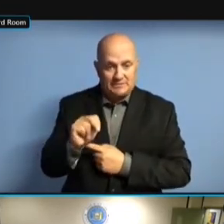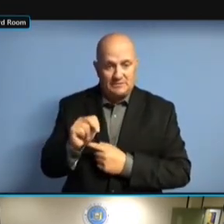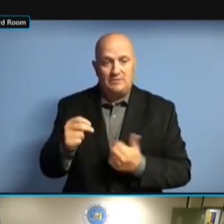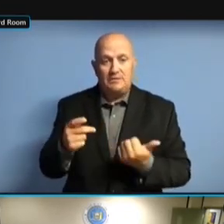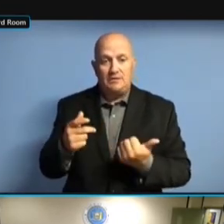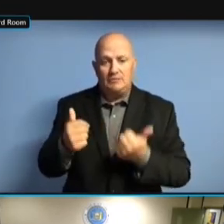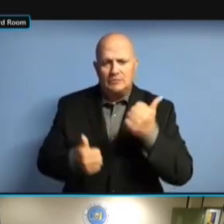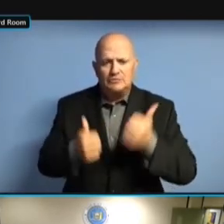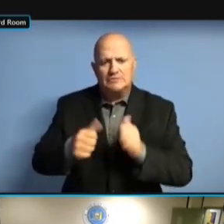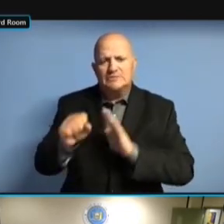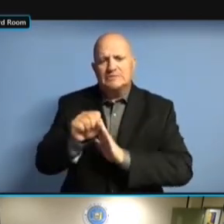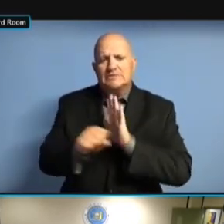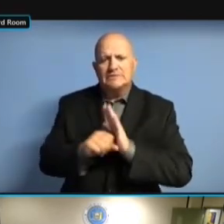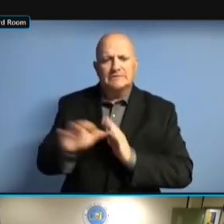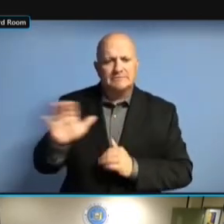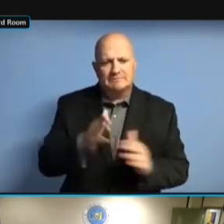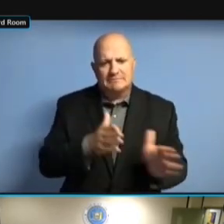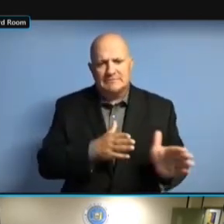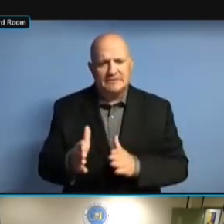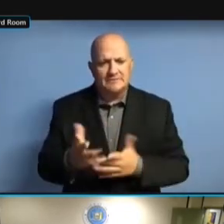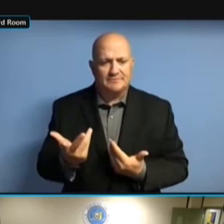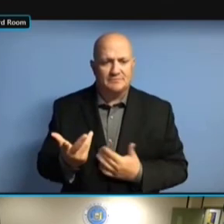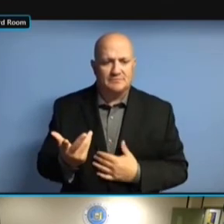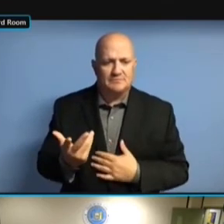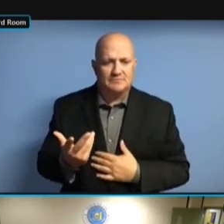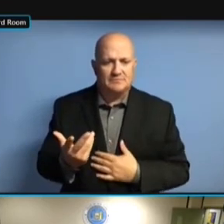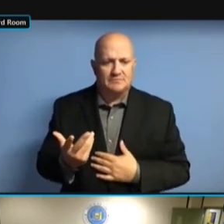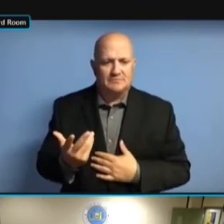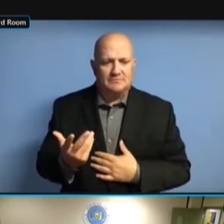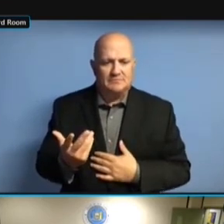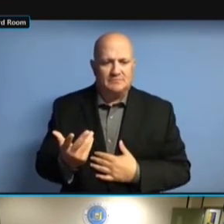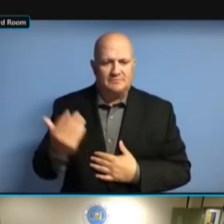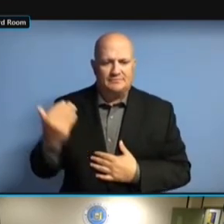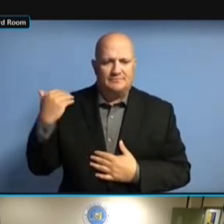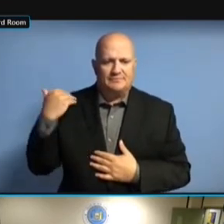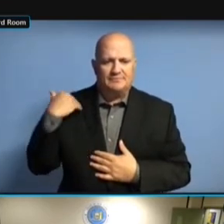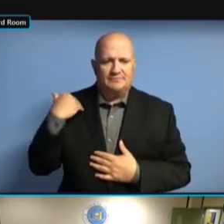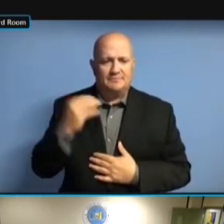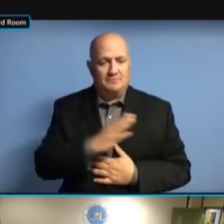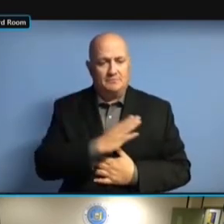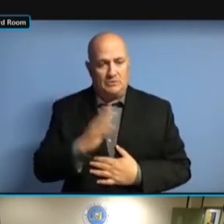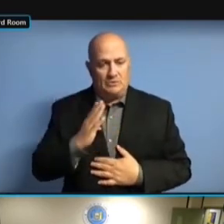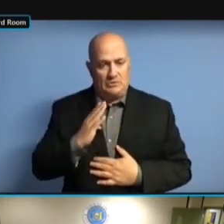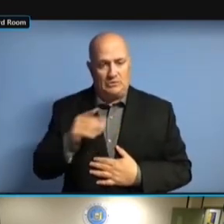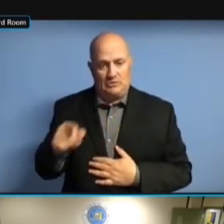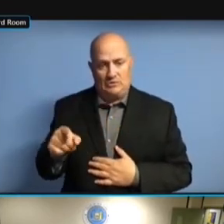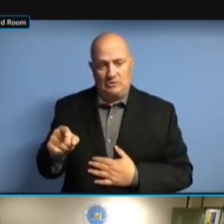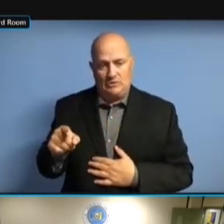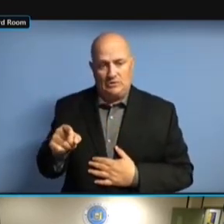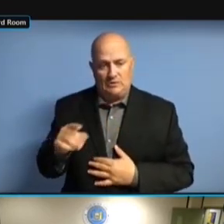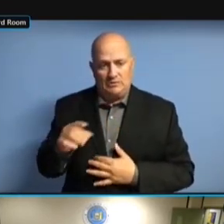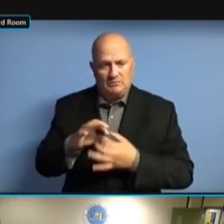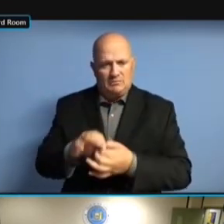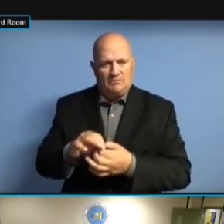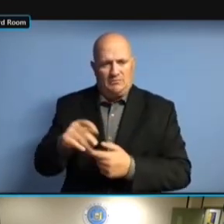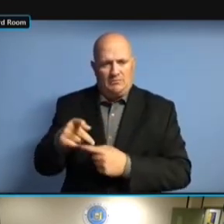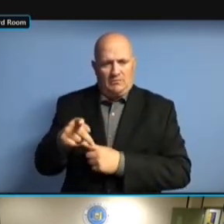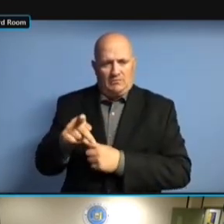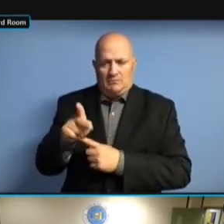AS I BELIEVE WAS INDICATED IN THE PREVIOUS AS I BELIEVE WAS INDICATED IN THE PREVIOUS BOARD AS I BELIEVE WAS INDICATED IN THE PREVIOUS BOARD FOR AS I BELIEVE WAS INDICATED IN THE PREVIOUS BOARD FOR PUBLIC THE PREVIOUS BOARD FOR PUBLIC THE PREVIOUS BOARD FOR PUBLIC CAMPAIGN THE PREVIOUS BOARD FOR PUBLIC CAMPAIGN FINANCE, THE PREVIOUS BOARD FOR PUBLIC CAMPAIGN FINANCE, I.T. THE PREVIOUS BOARD FOR PUBLIC CAMPAIGN FINANCE, I.T. IS CAMPAIGN FINANCE, I.T. IS CAMPAIGN FINANCE, I.T. IS WORKING CAMPAIGN FINANCE, I.T. IS WORKING WITH CAMPAIGN FINANCE, I.T. IS WORKING WITH PUBLIC CAMPAIGN FINANCE, I.T. IS WORKING WITH PUBLIC CAMPAIGN WORKING WITH PUBLIC CAMPAIGN WORKING WITH PUBLIC CAMPAIGN FINANCE WORKING WITH PUBLIC CAMPAIGN FINANCE MANAGEMENT WORKING WITH PUBLIC CAMPAIGN FINANCE MANAGEMENT AND FINANCE MANAGEMENT AND FINANCE MANAGEMENT AND INTERVIEWING FINANCE MANAGEMENT AND INTERVIEWING PROJECT